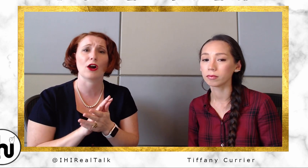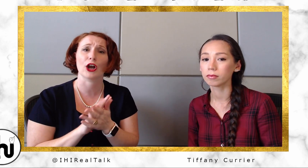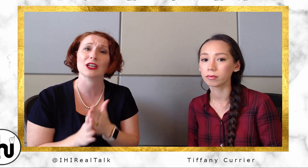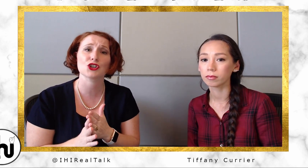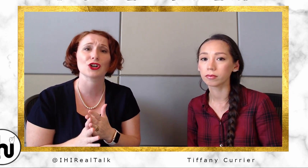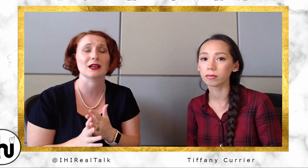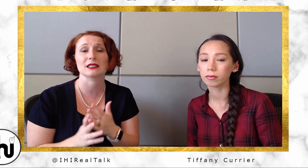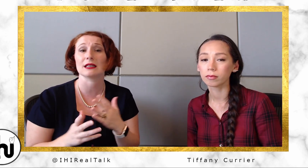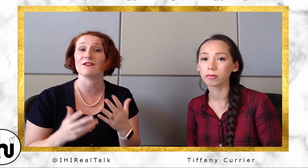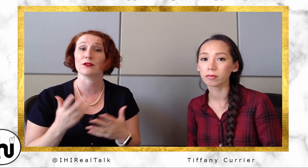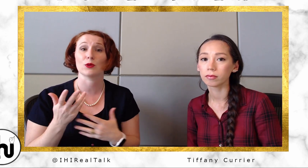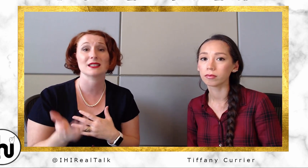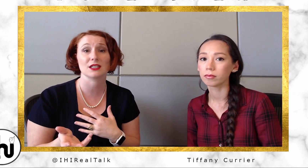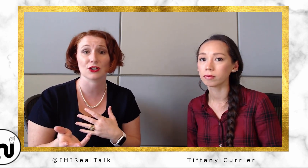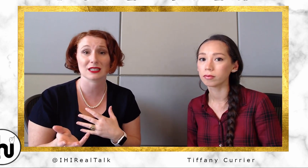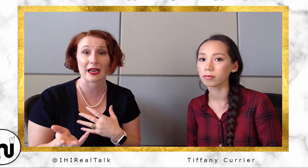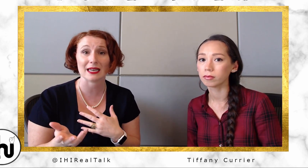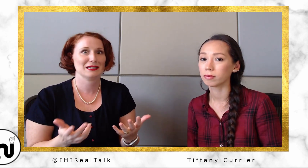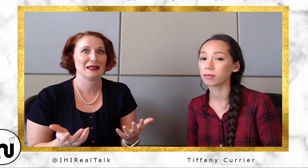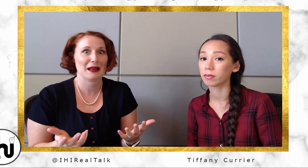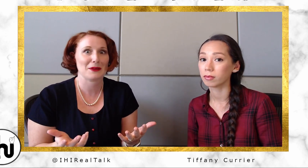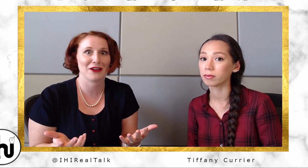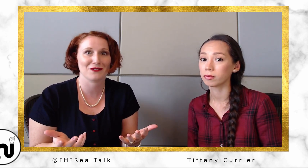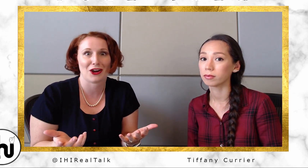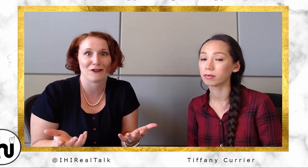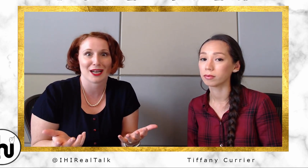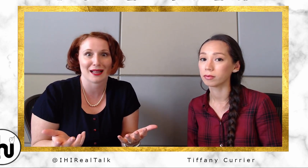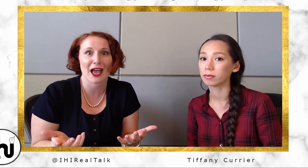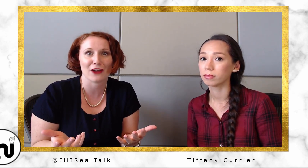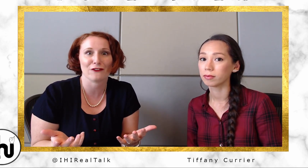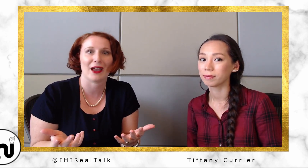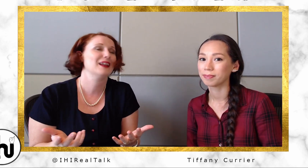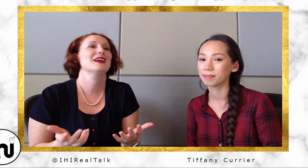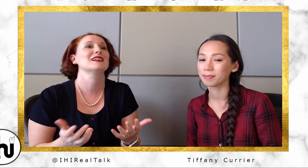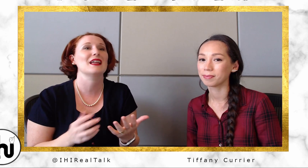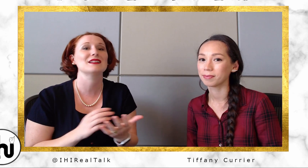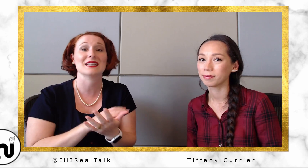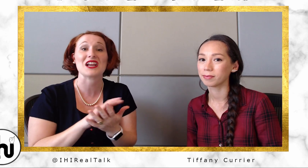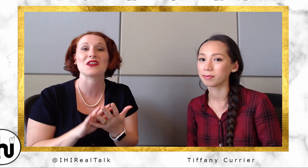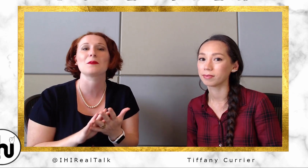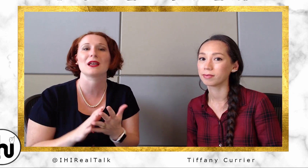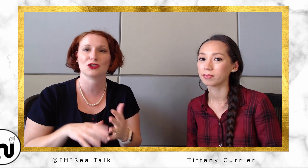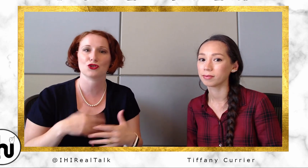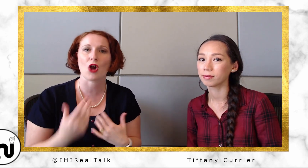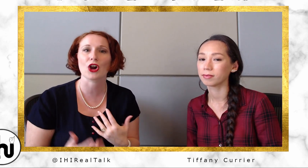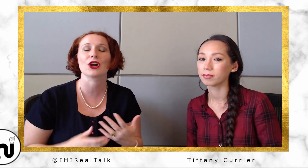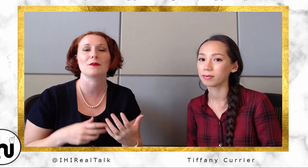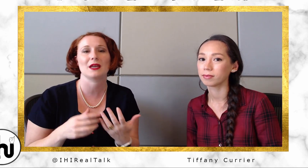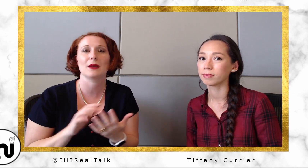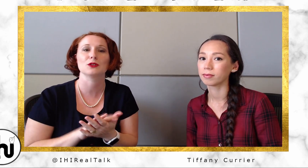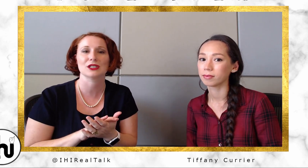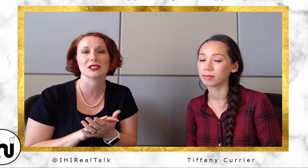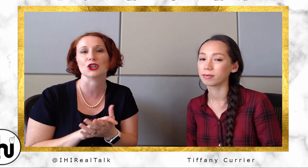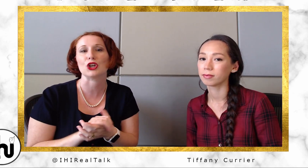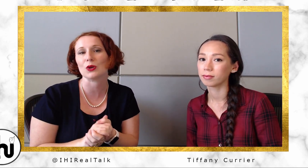injured, and it's influenced their signing. That impacted their everyday life, and ..and then seeing them getting stronger and being able to still utilize